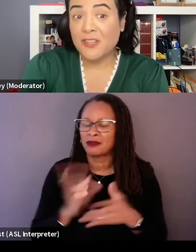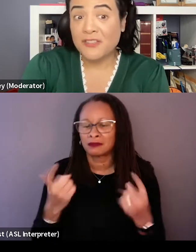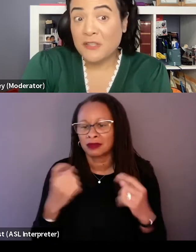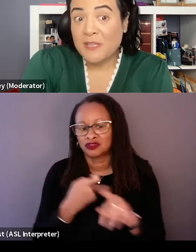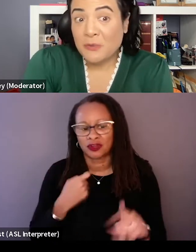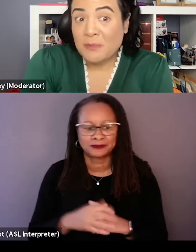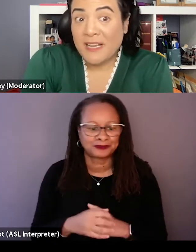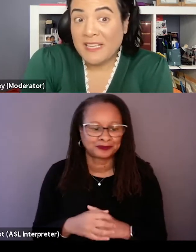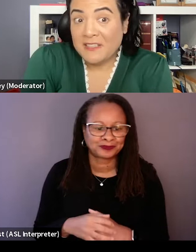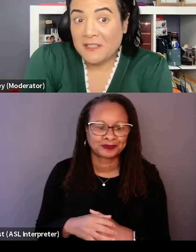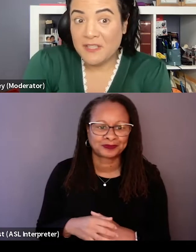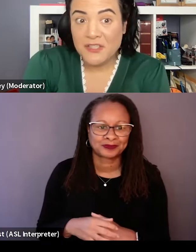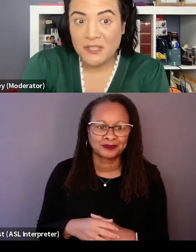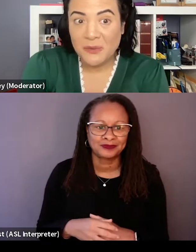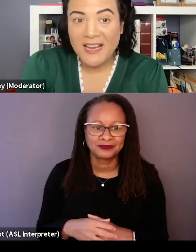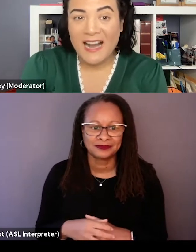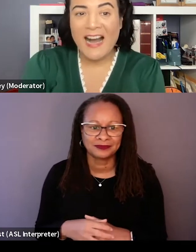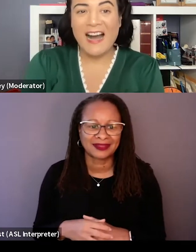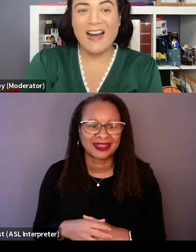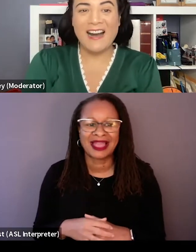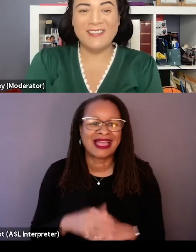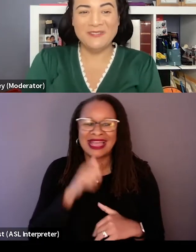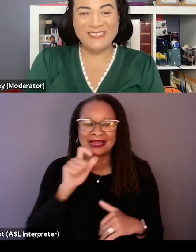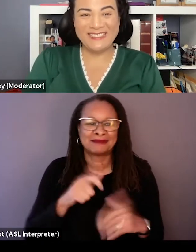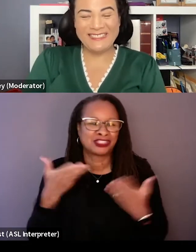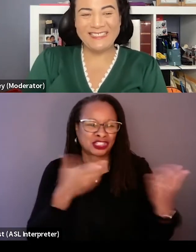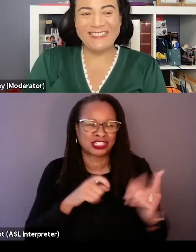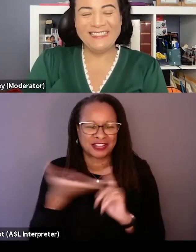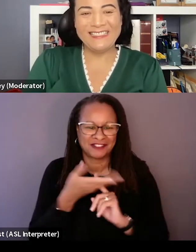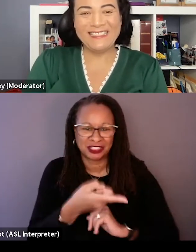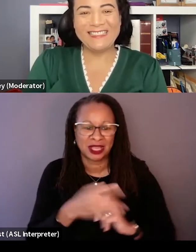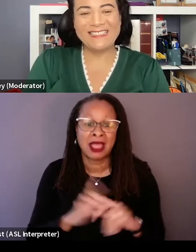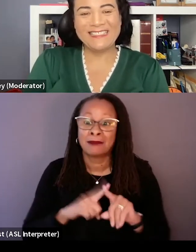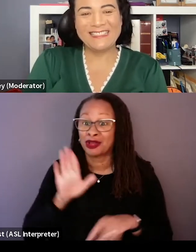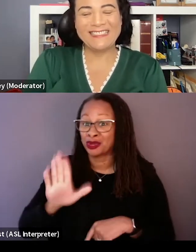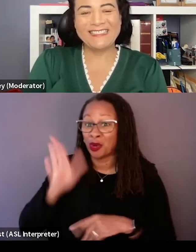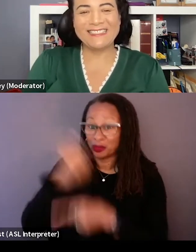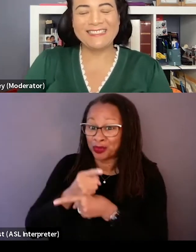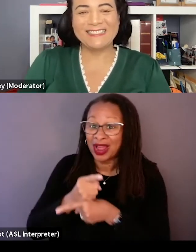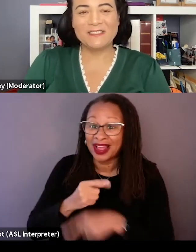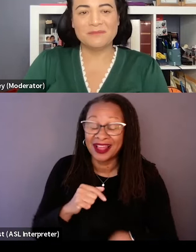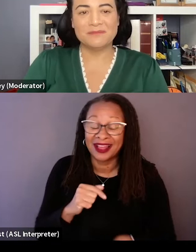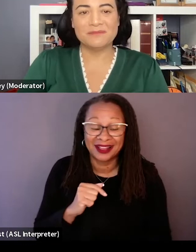And just, I don't mean to imply he had to convince you. Yeah no, but you're right that the space isn't,